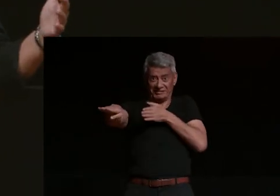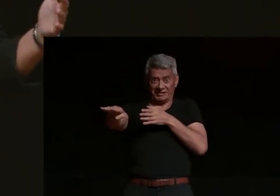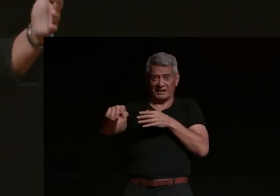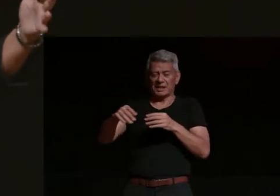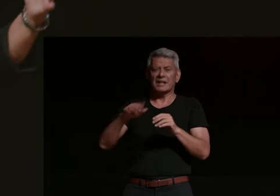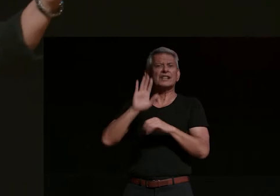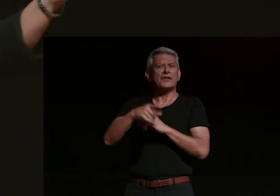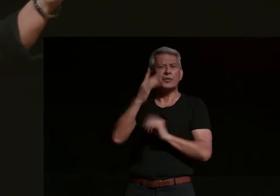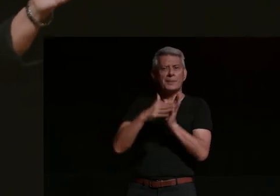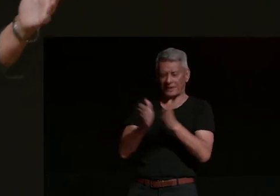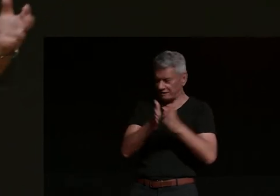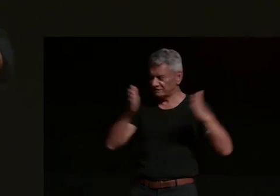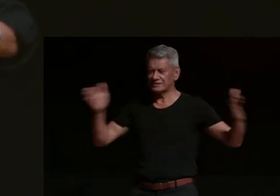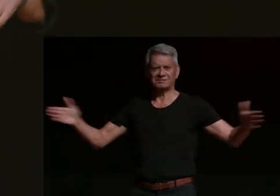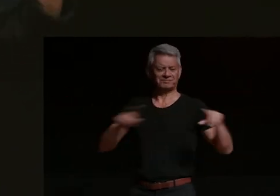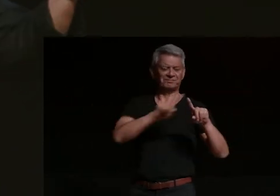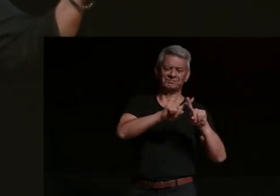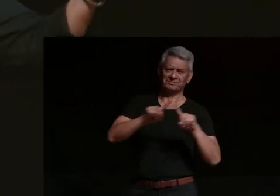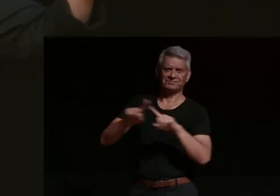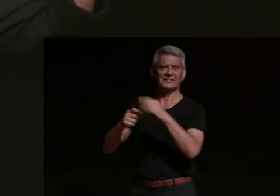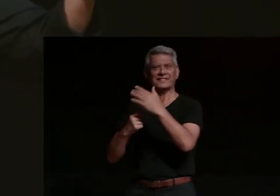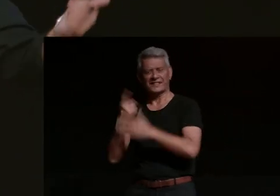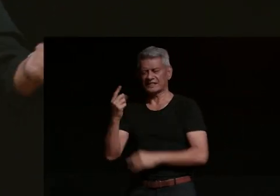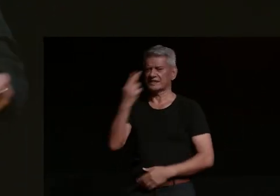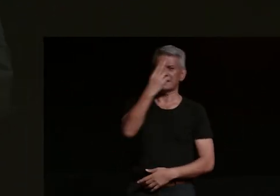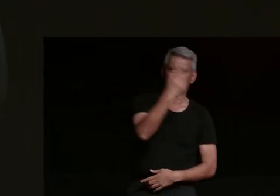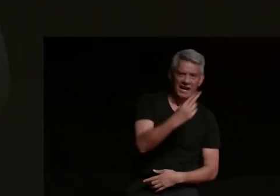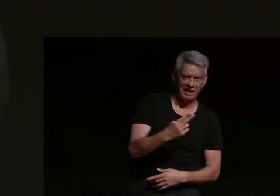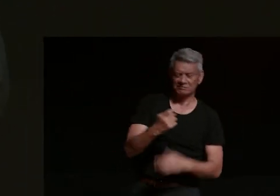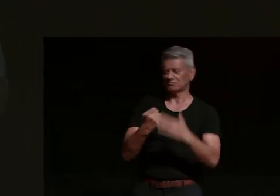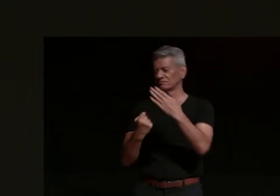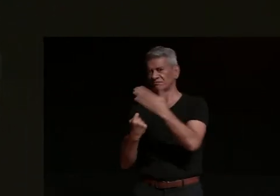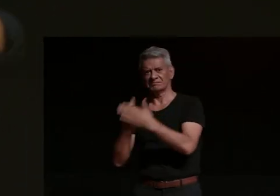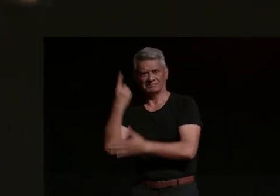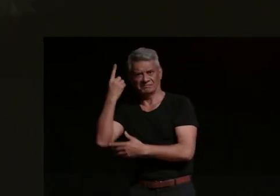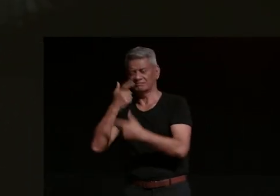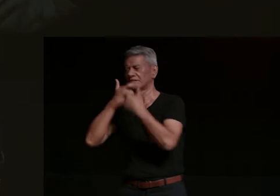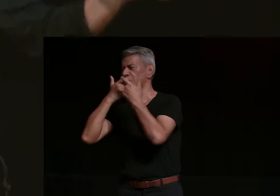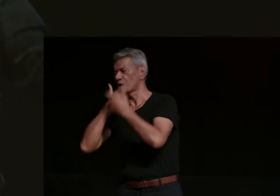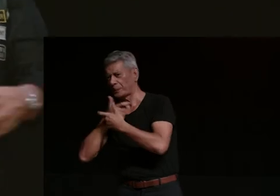really and it's a combination of you know arts and events and comedy evenings and you know